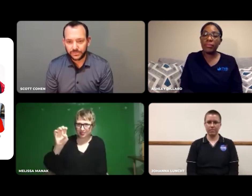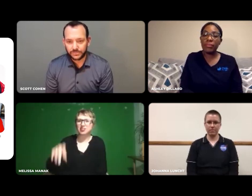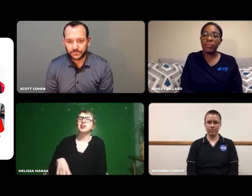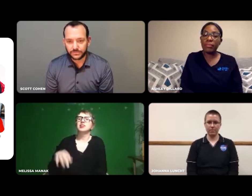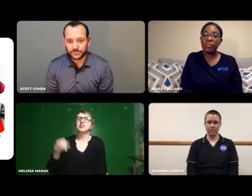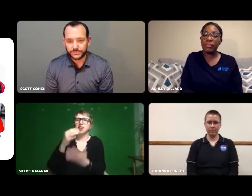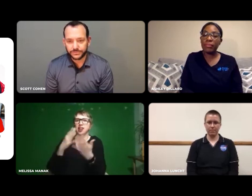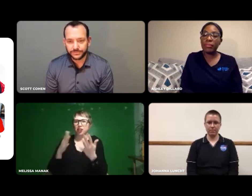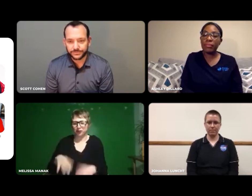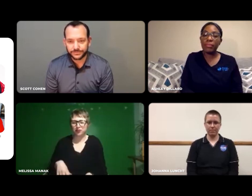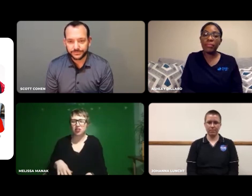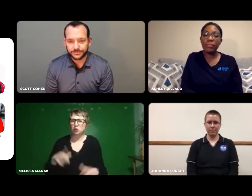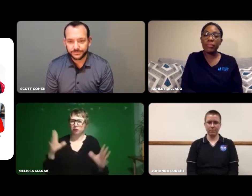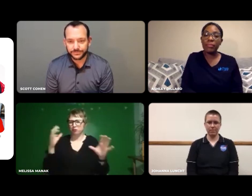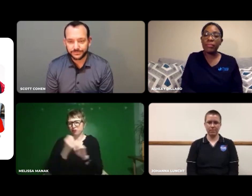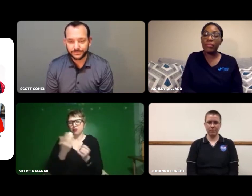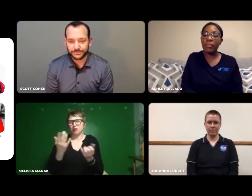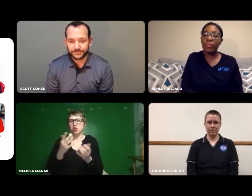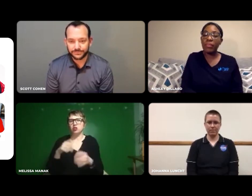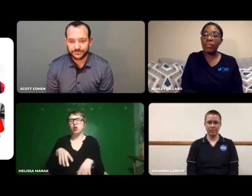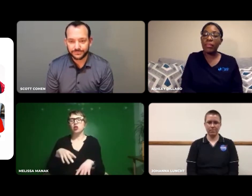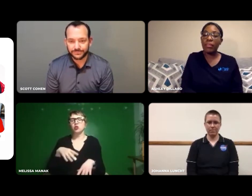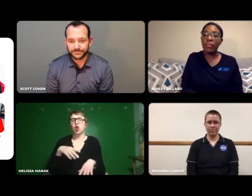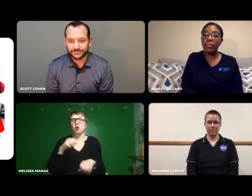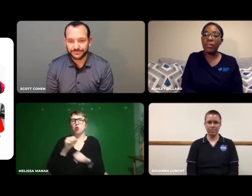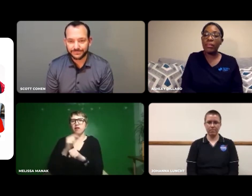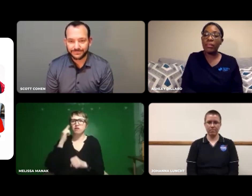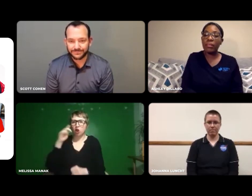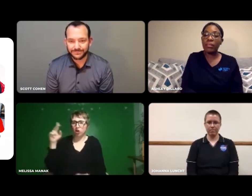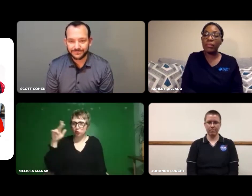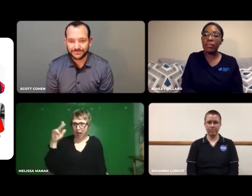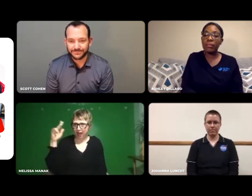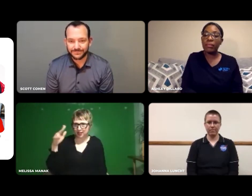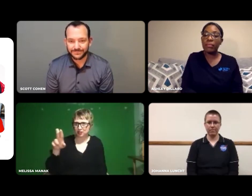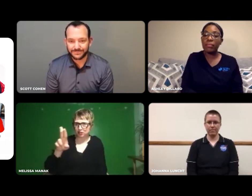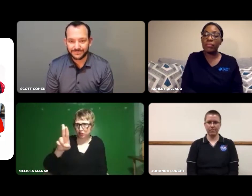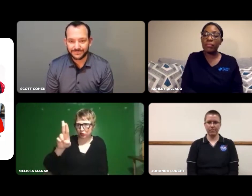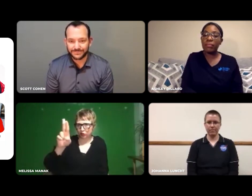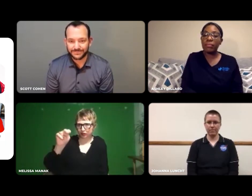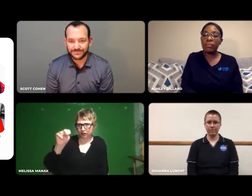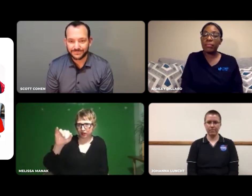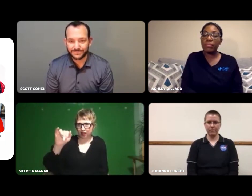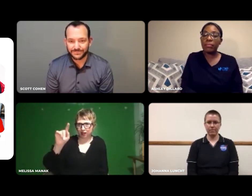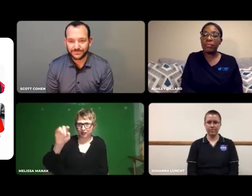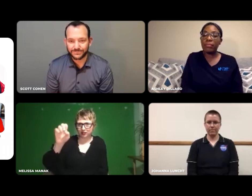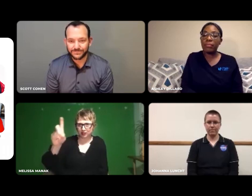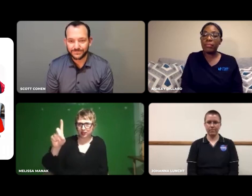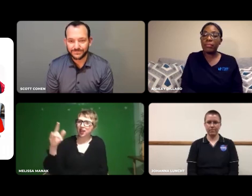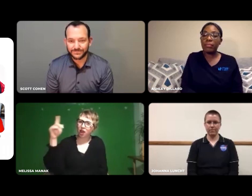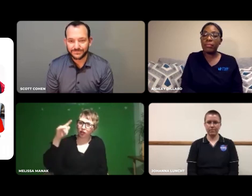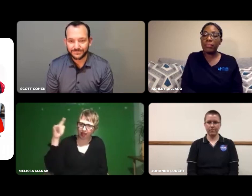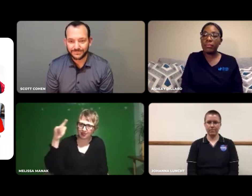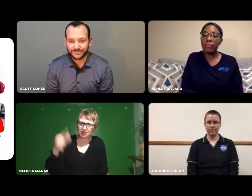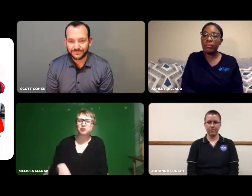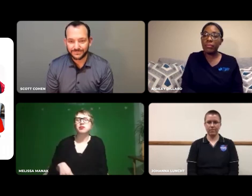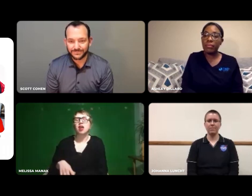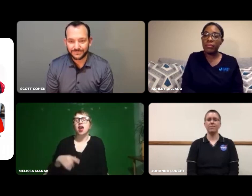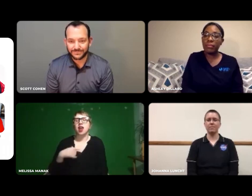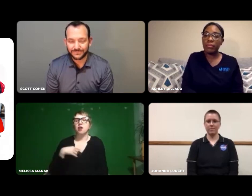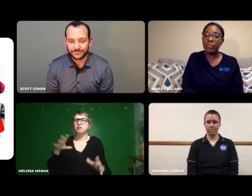So, I'm a User Experience and User Interface Designer. I work for United Airlines.